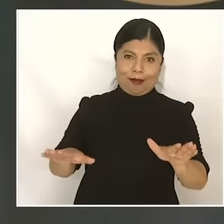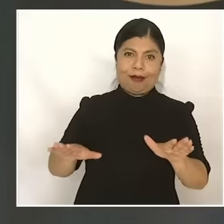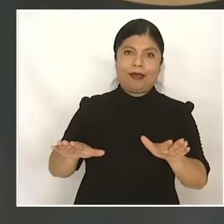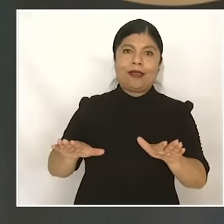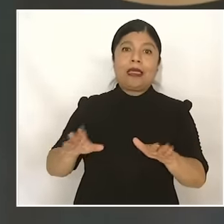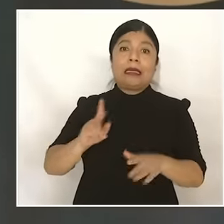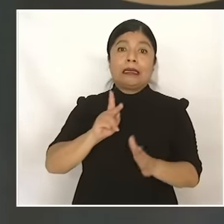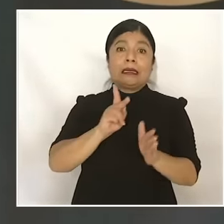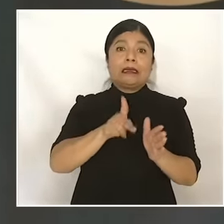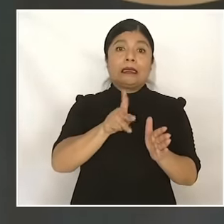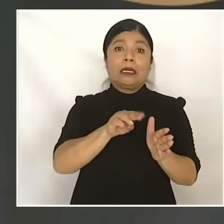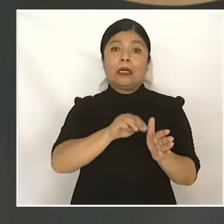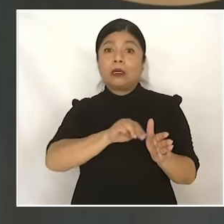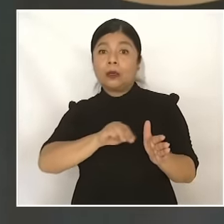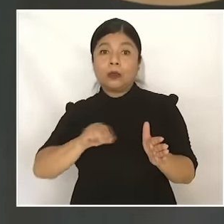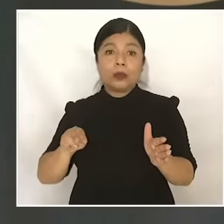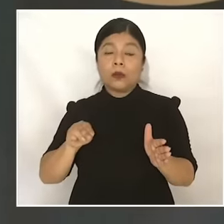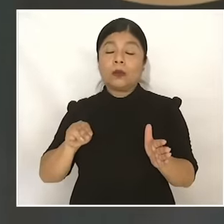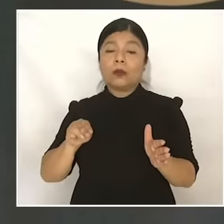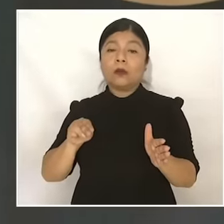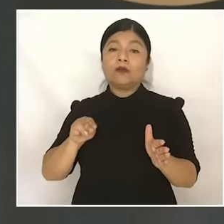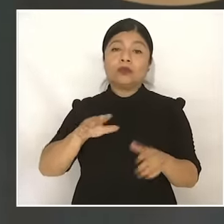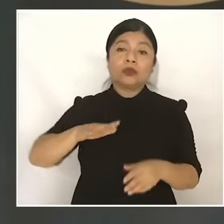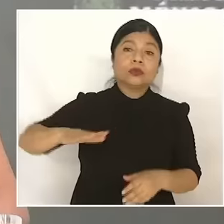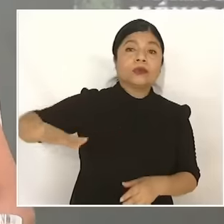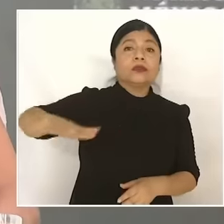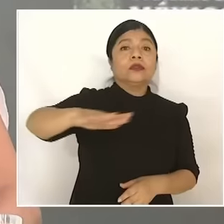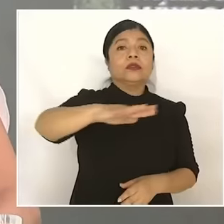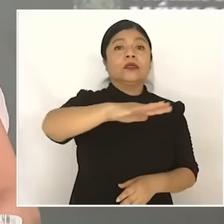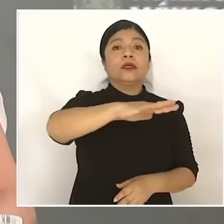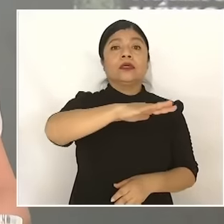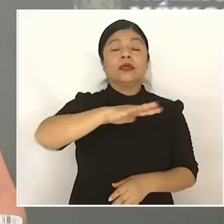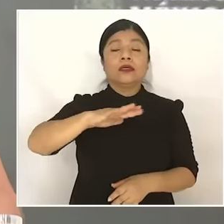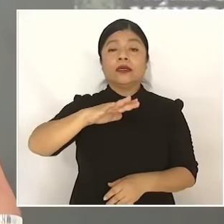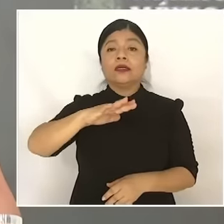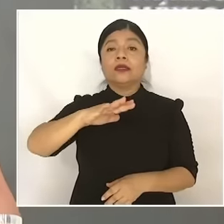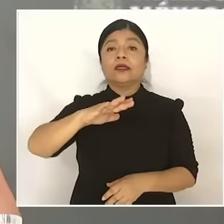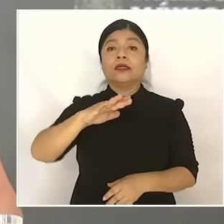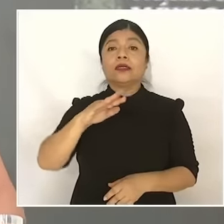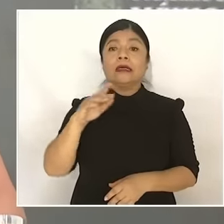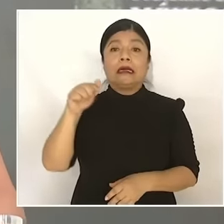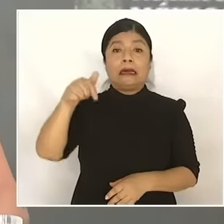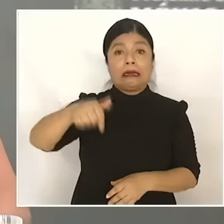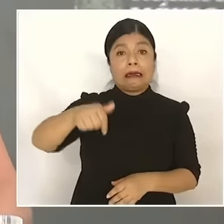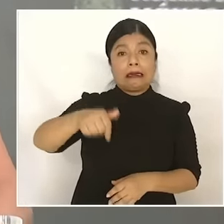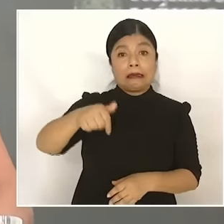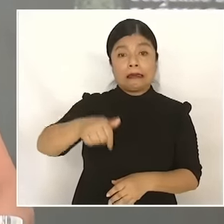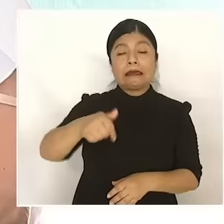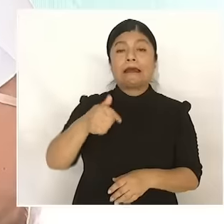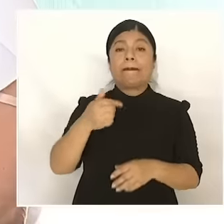But the idea that the president leaves is that it should not only be for passengers but also be